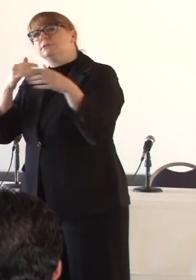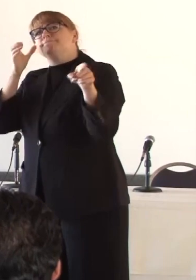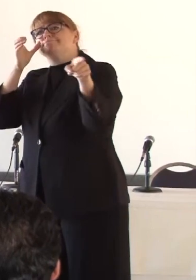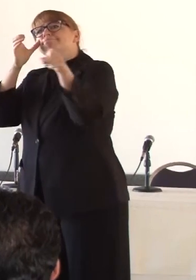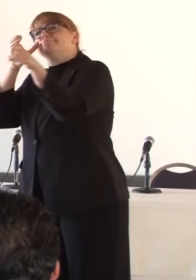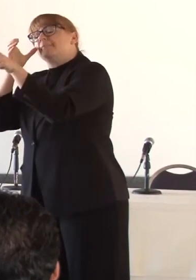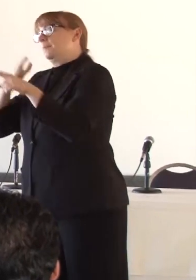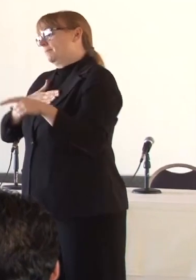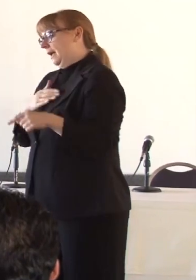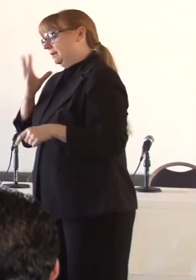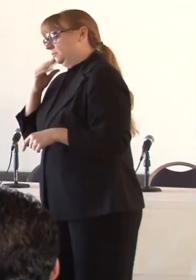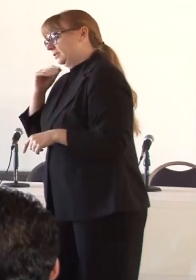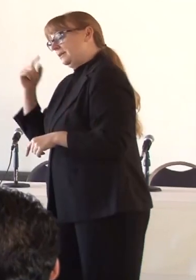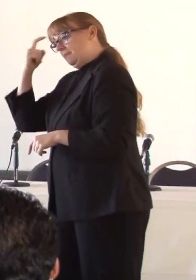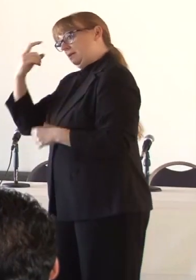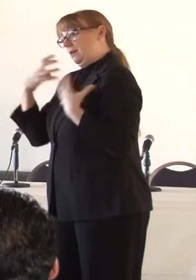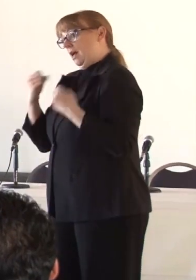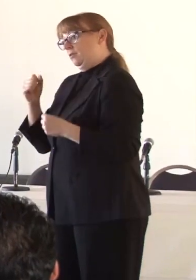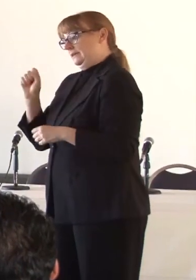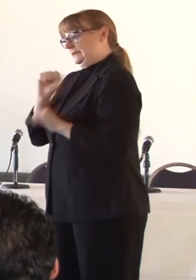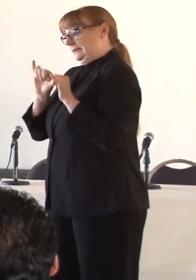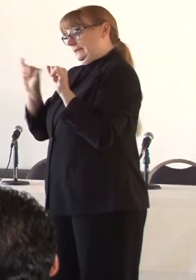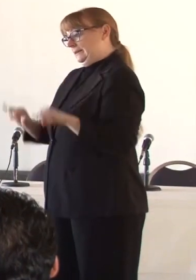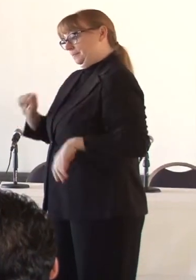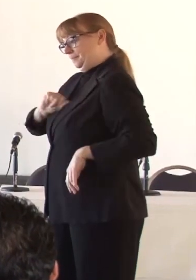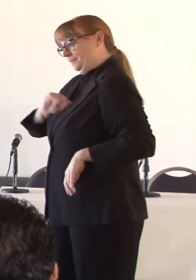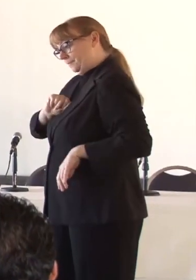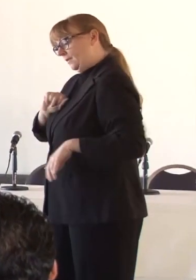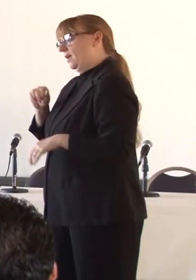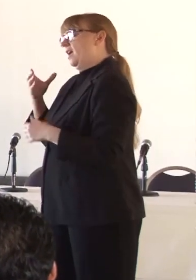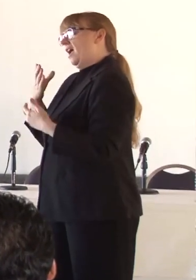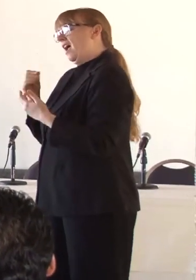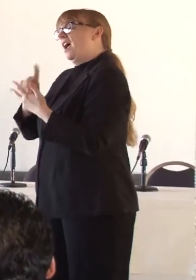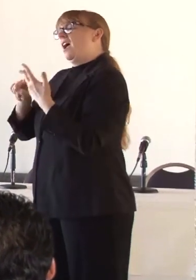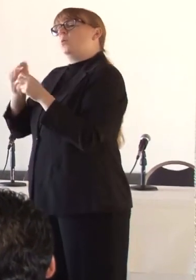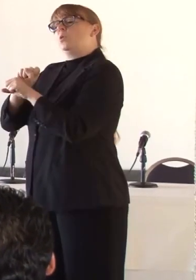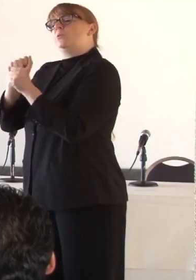in the mental health system and by working with people who have so generously